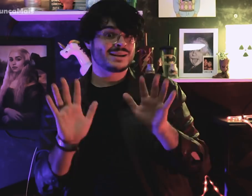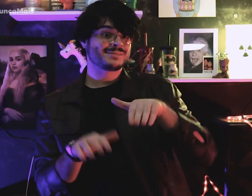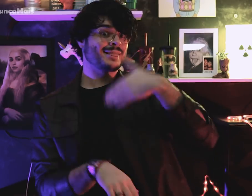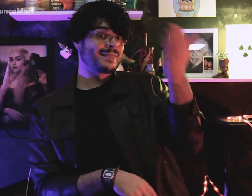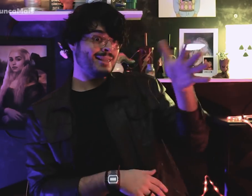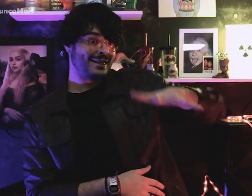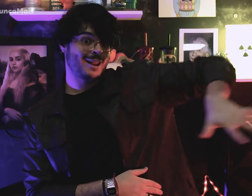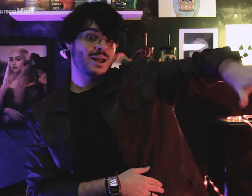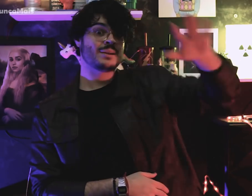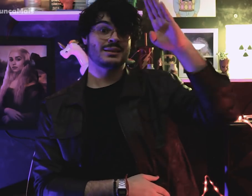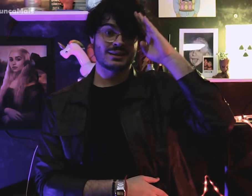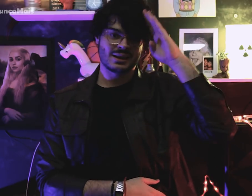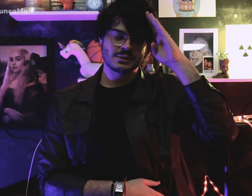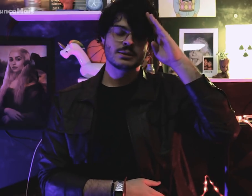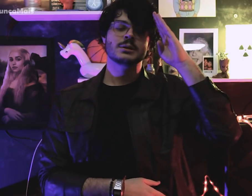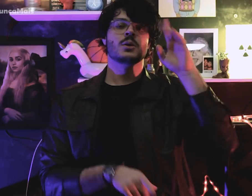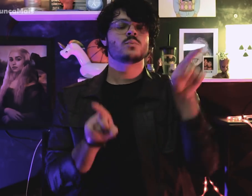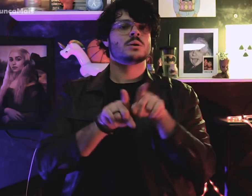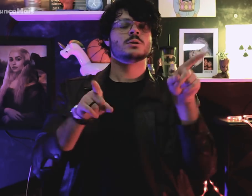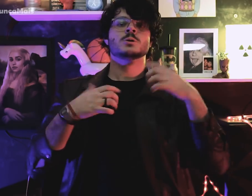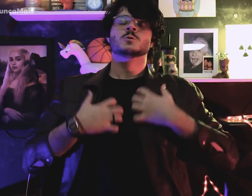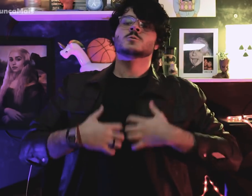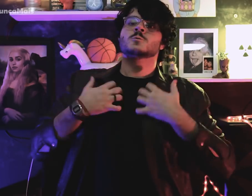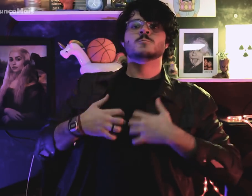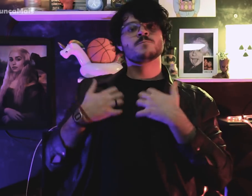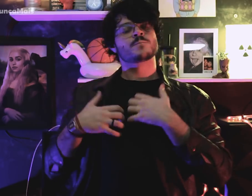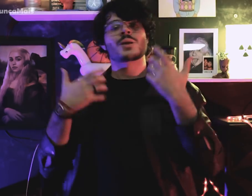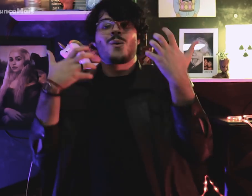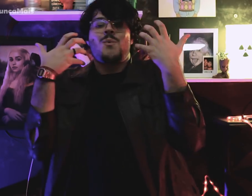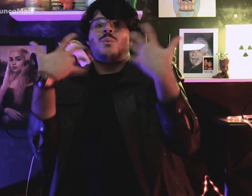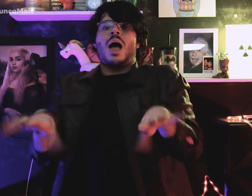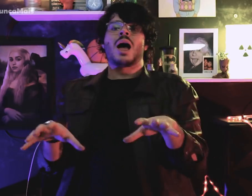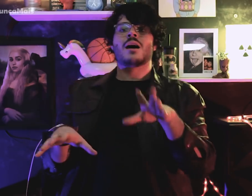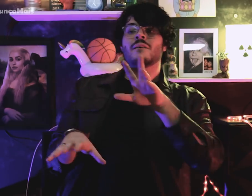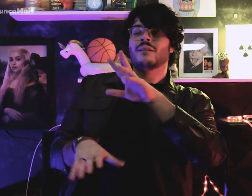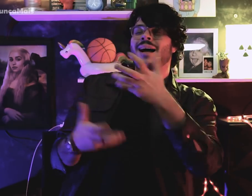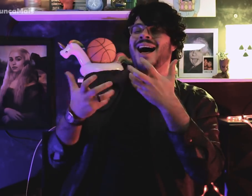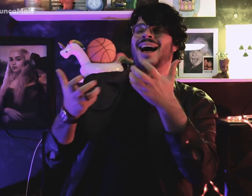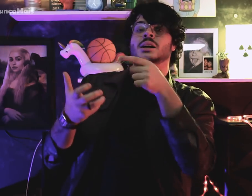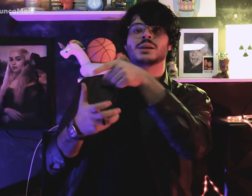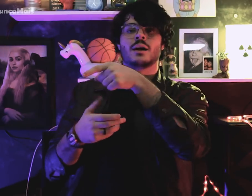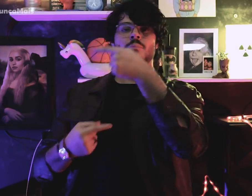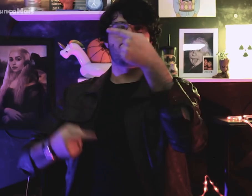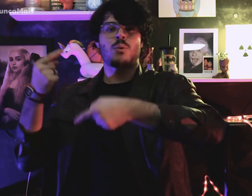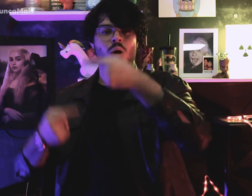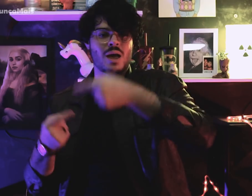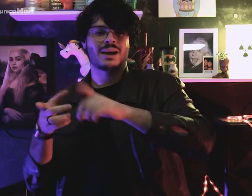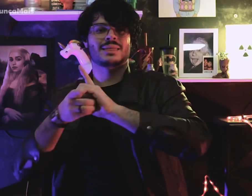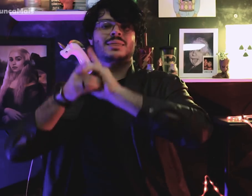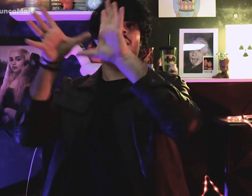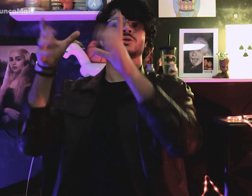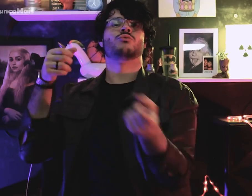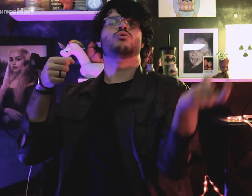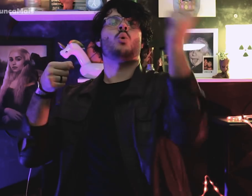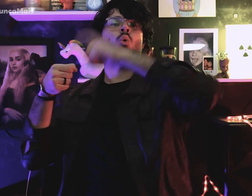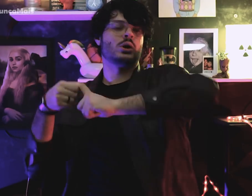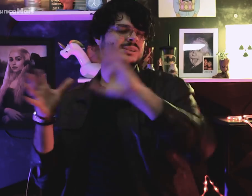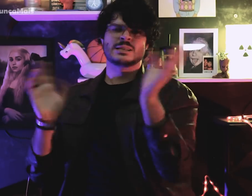Enquanto isso, os militares não desejavam a redemocratização do país.